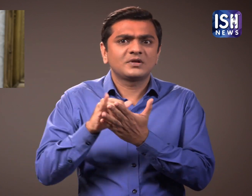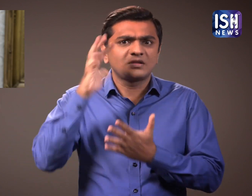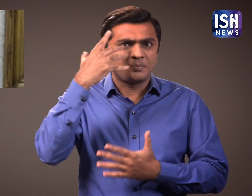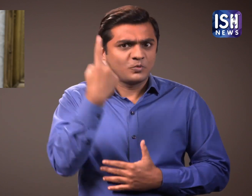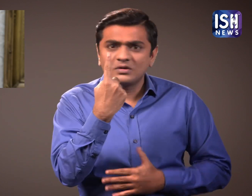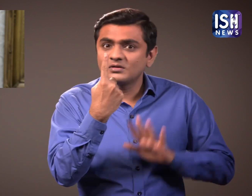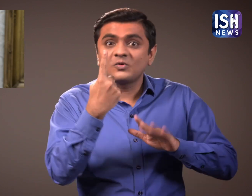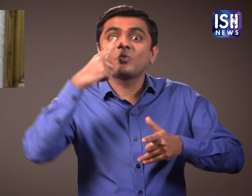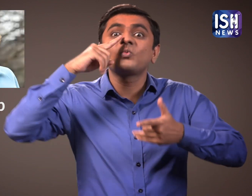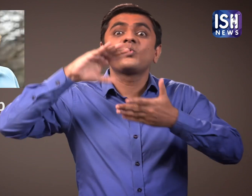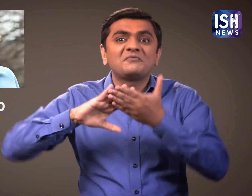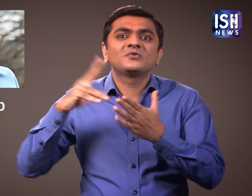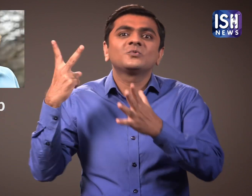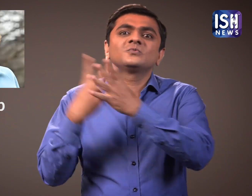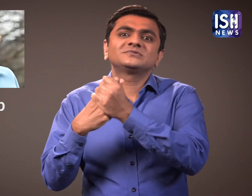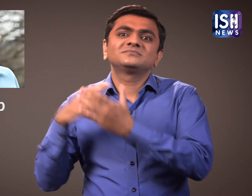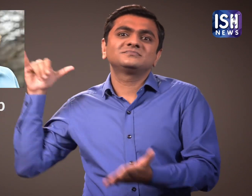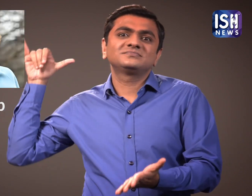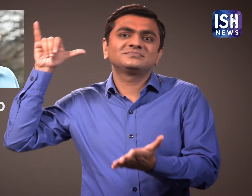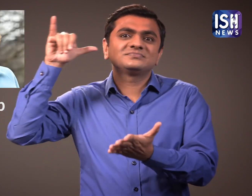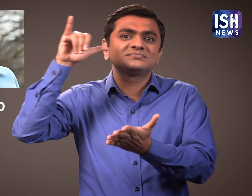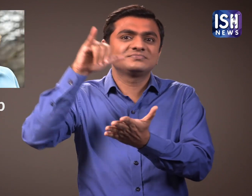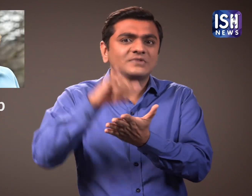He will not be arriving alone but with his wife